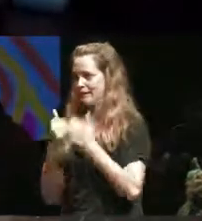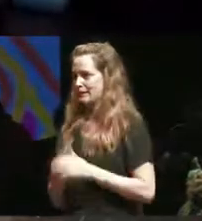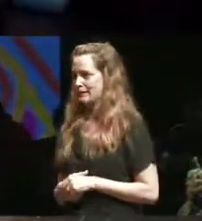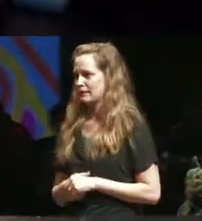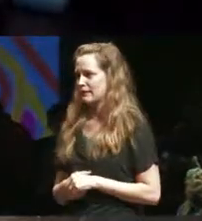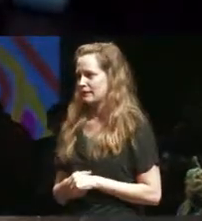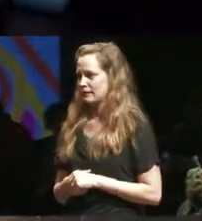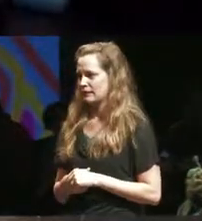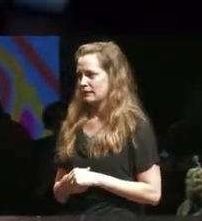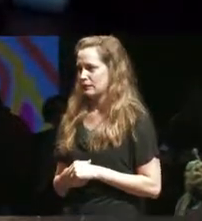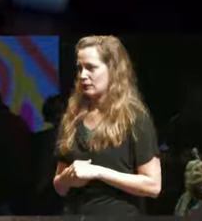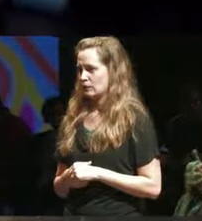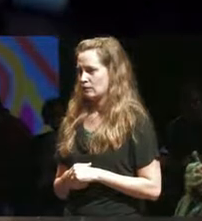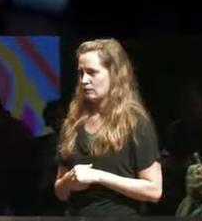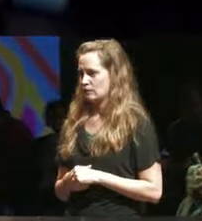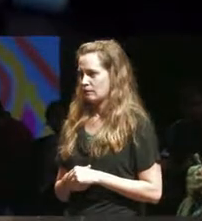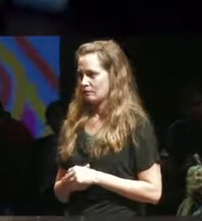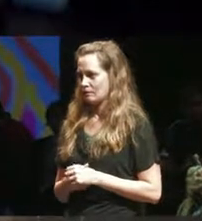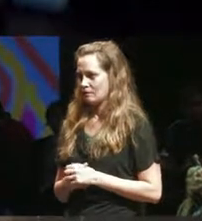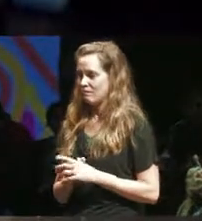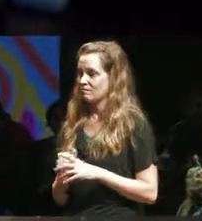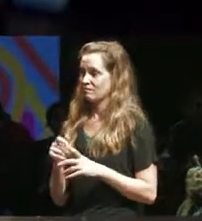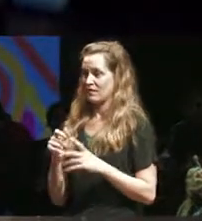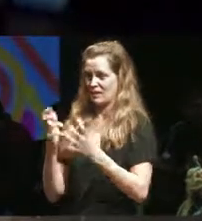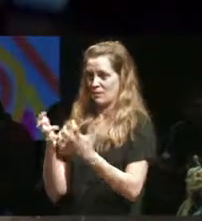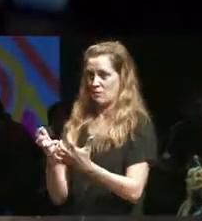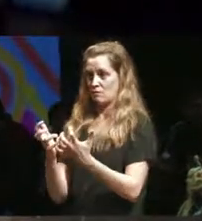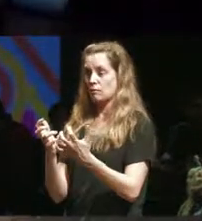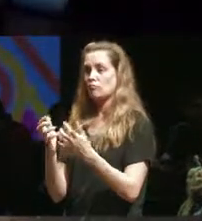mainstream audiences were like that's great but why doesn't why doesn't the